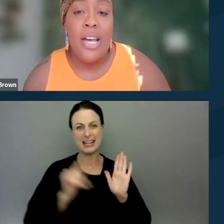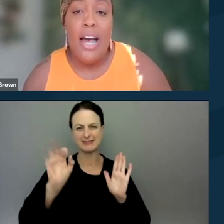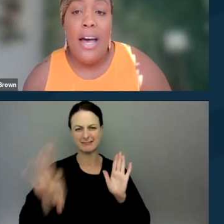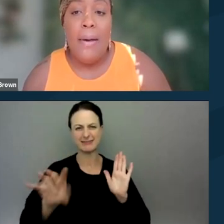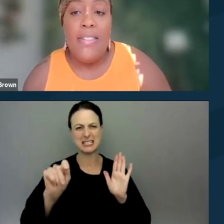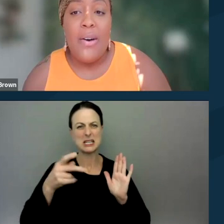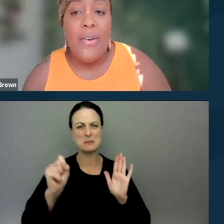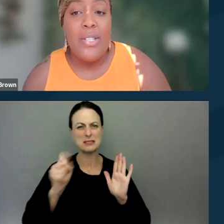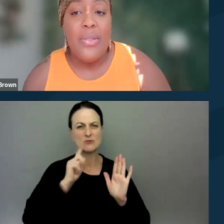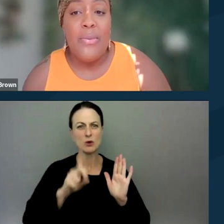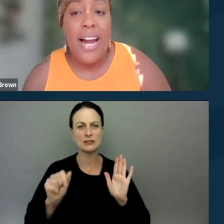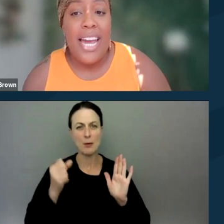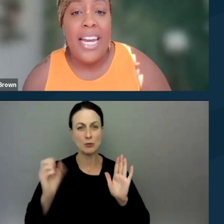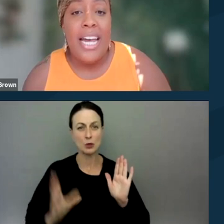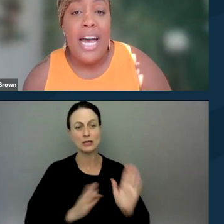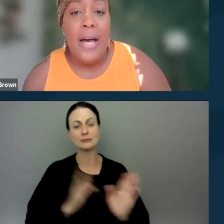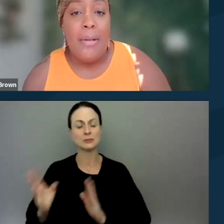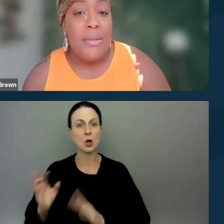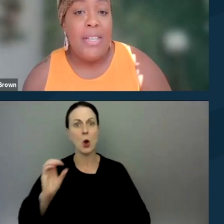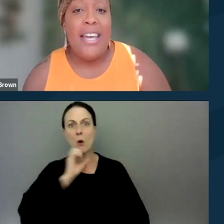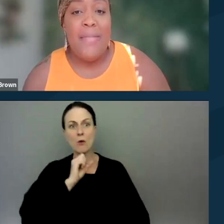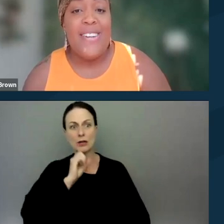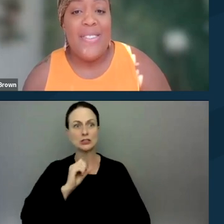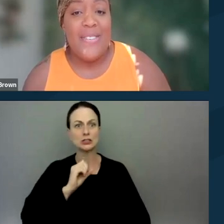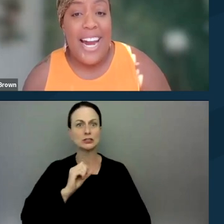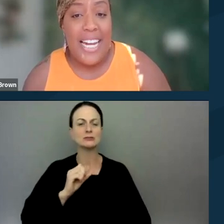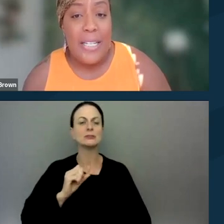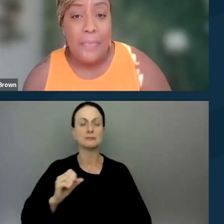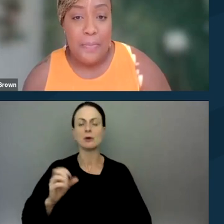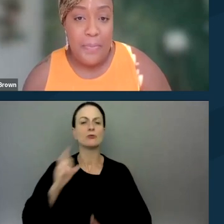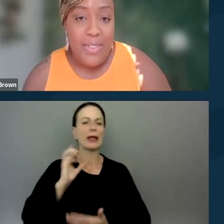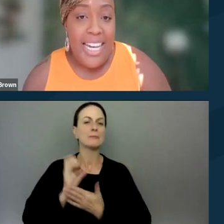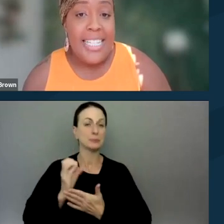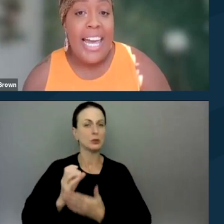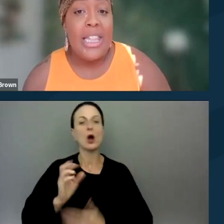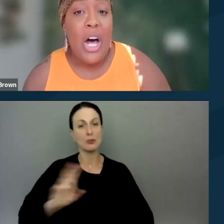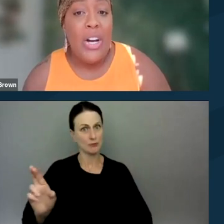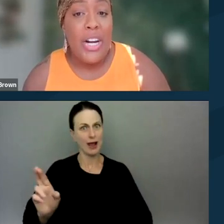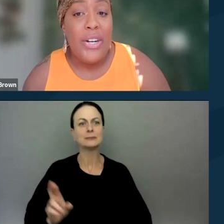And then the orange on the right, excuse me, the image on the right is a longer